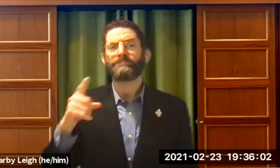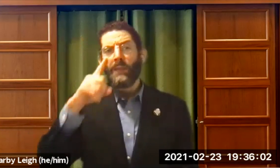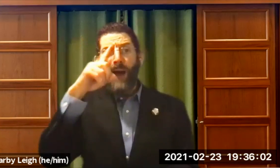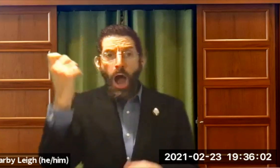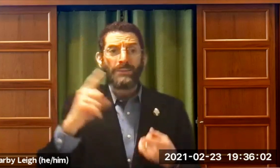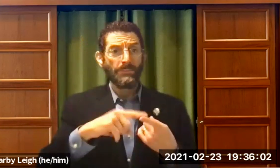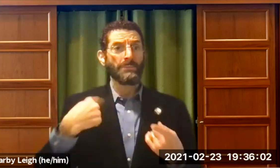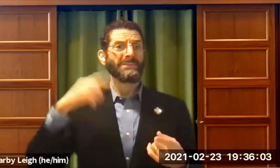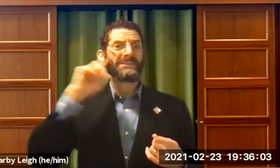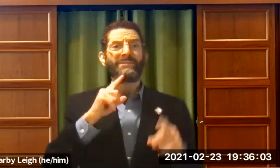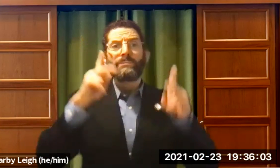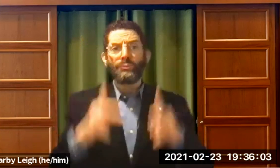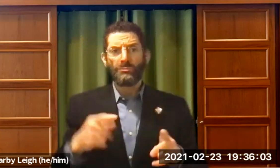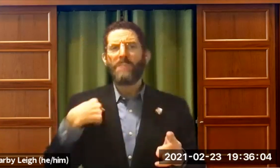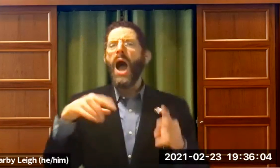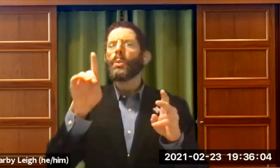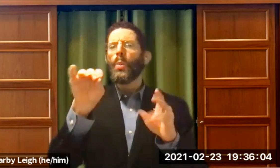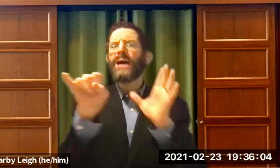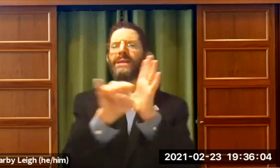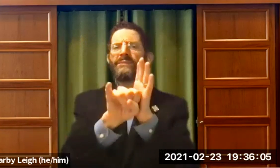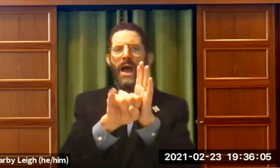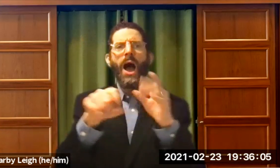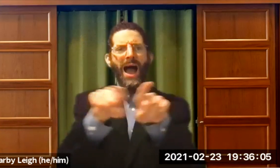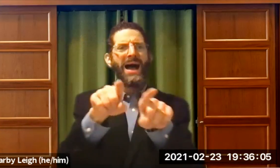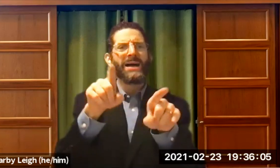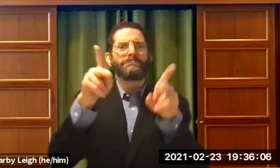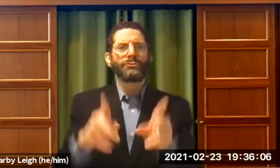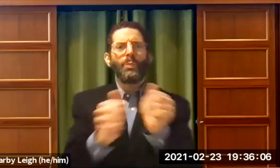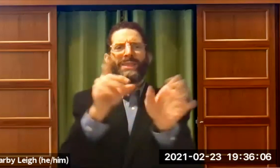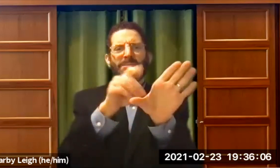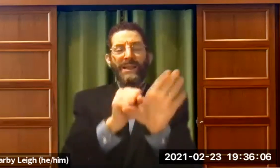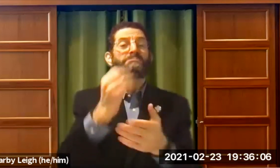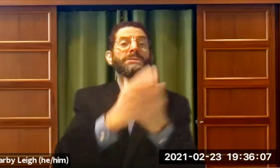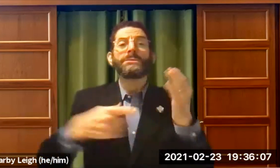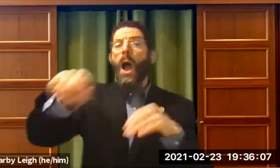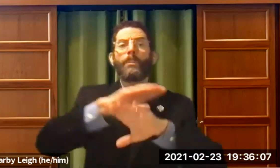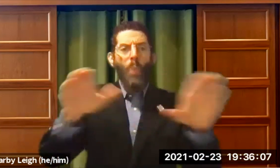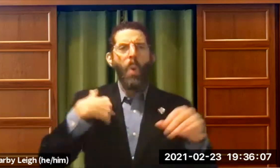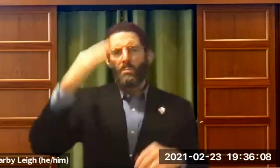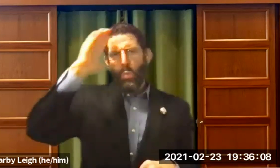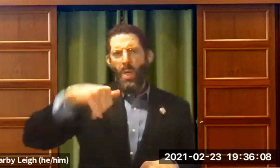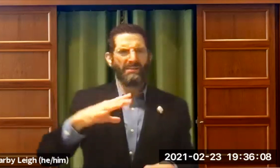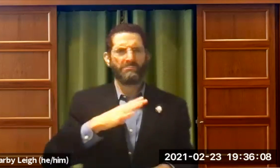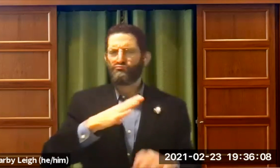mixed feelings because as a deaf person, I do identify as a person with a disability.